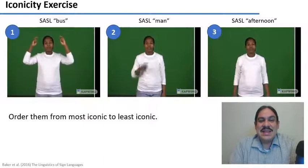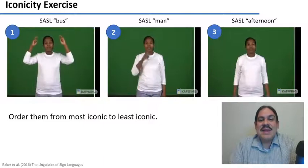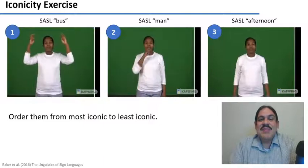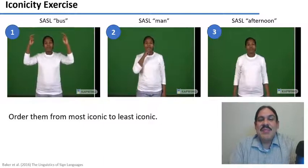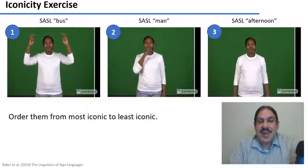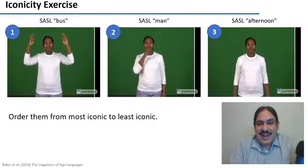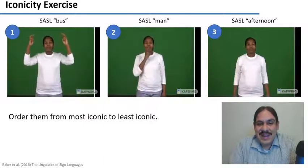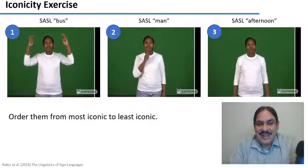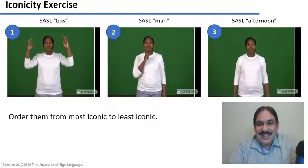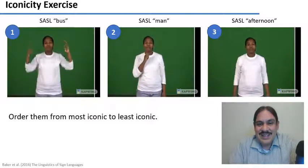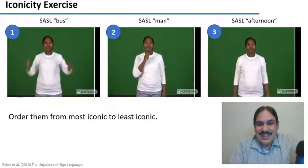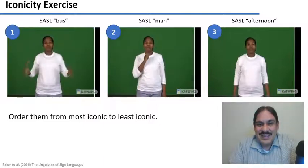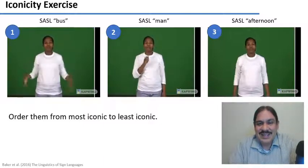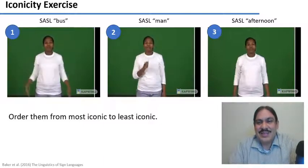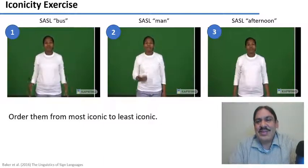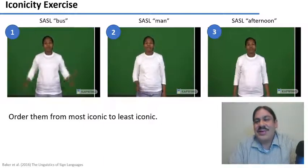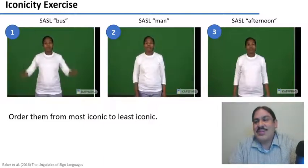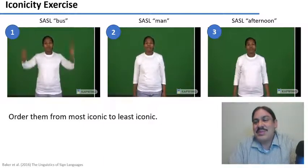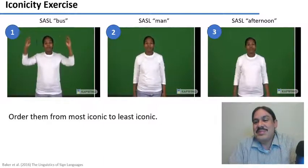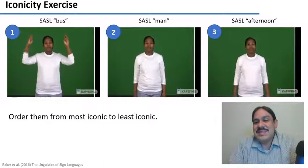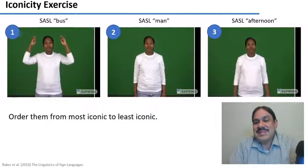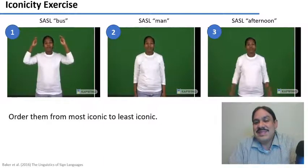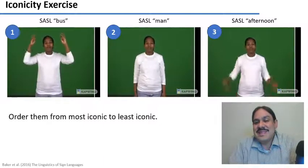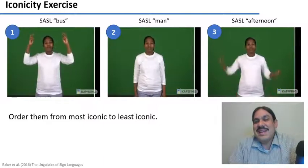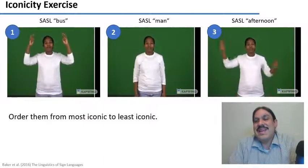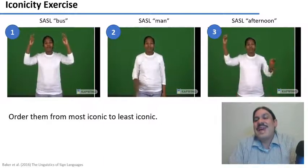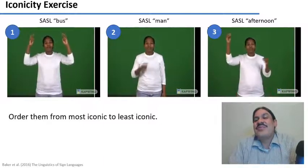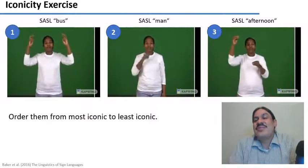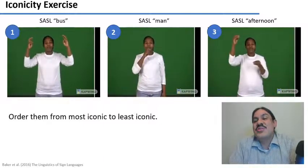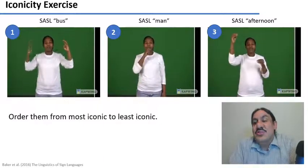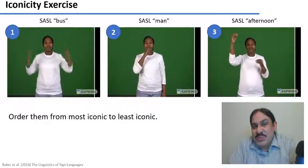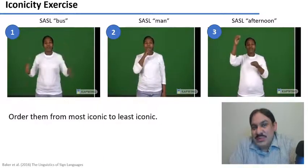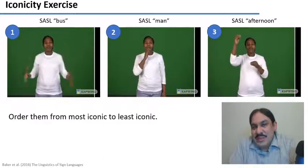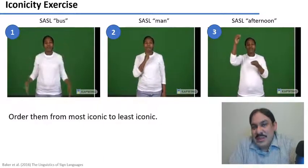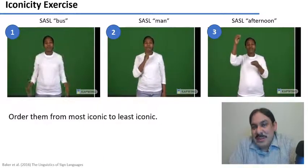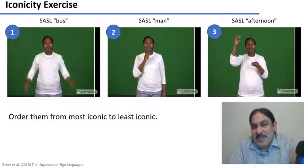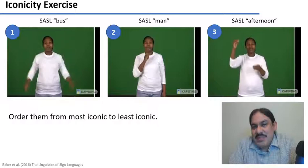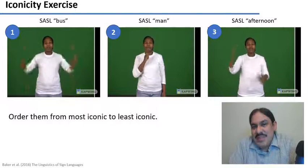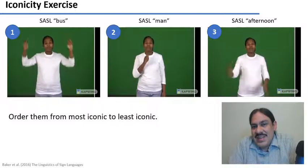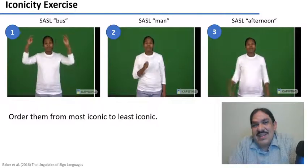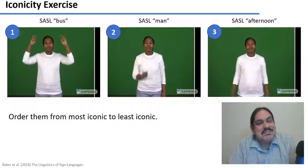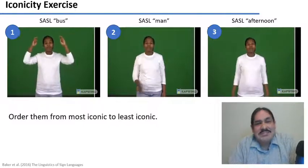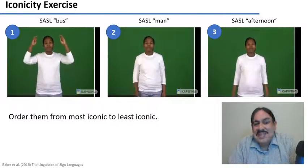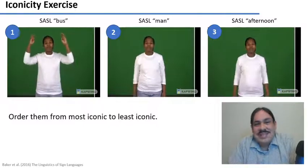so now that you know their meanings try to figure out